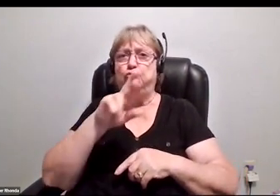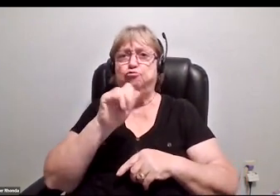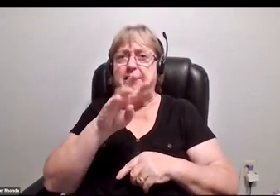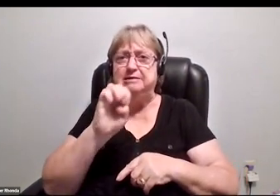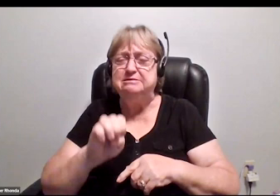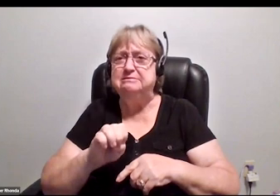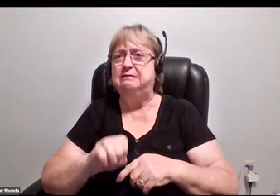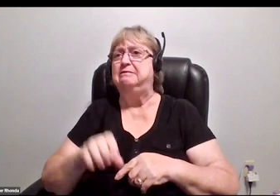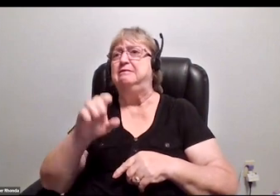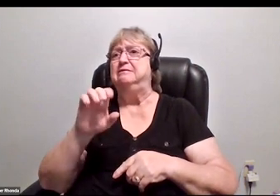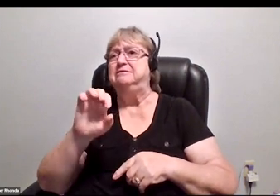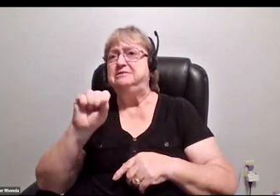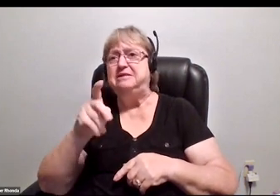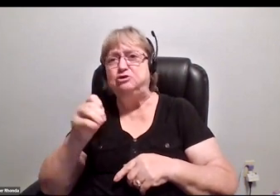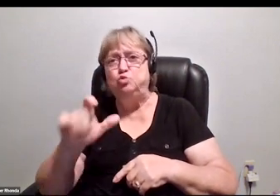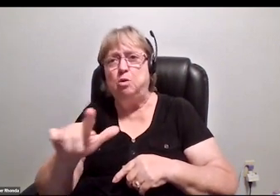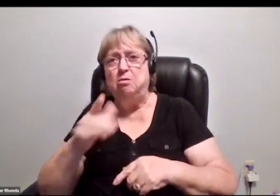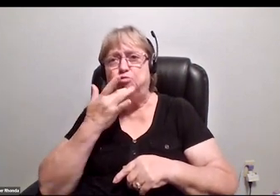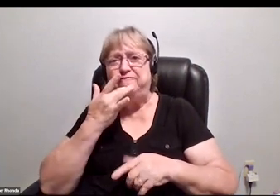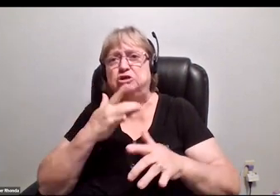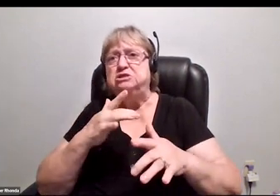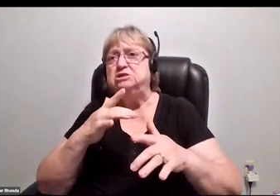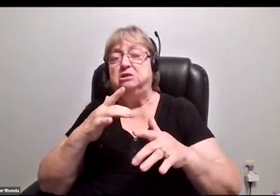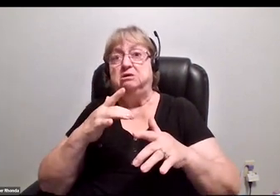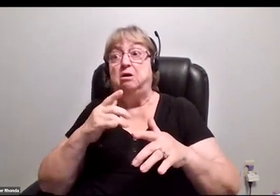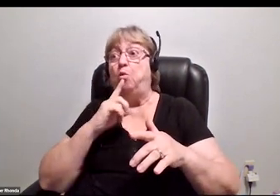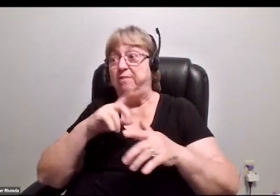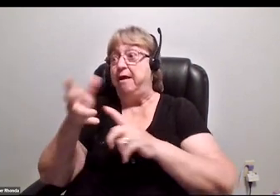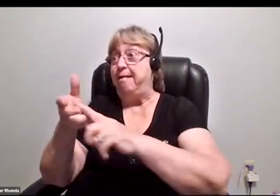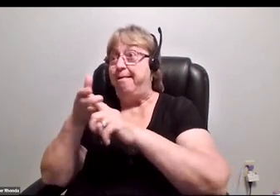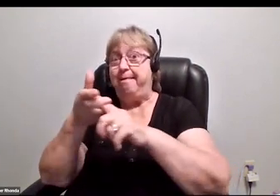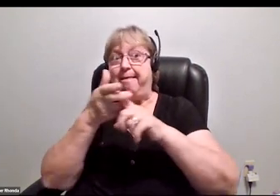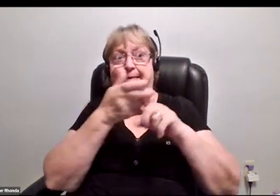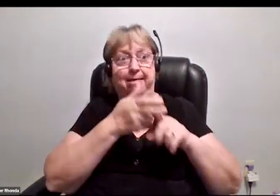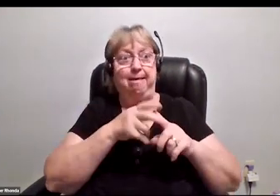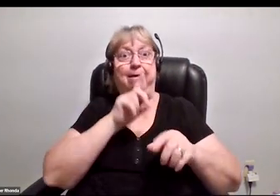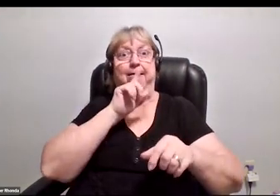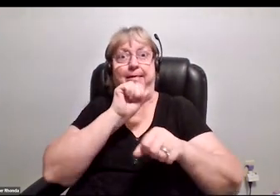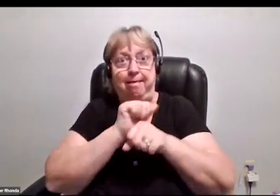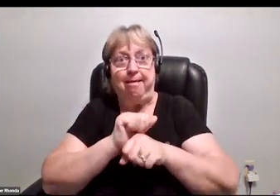actually behind the desk, actually in the laboratory,